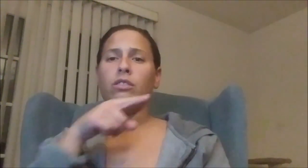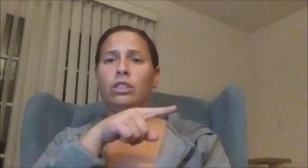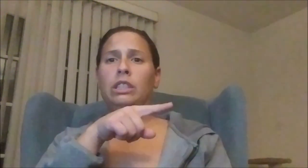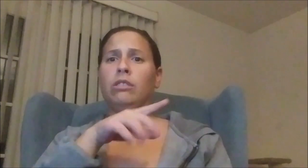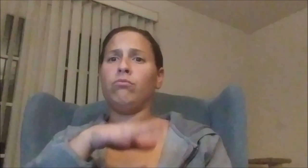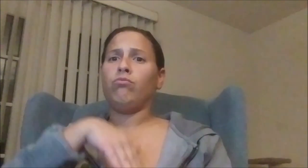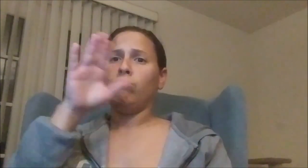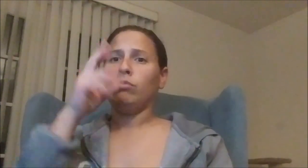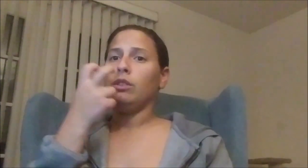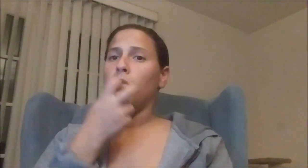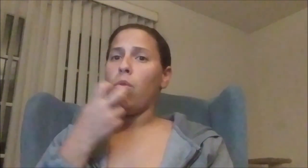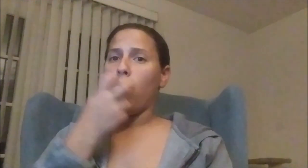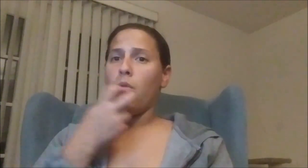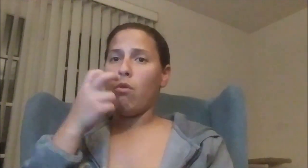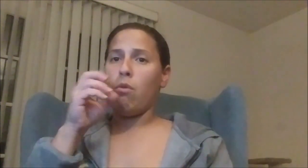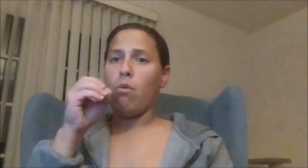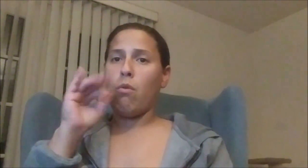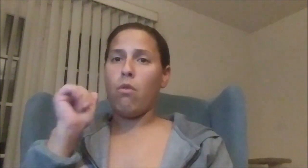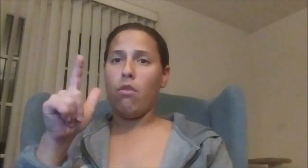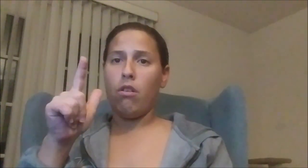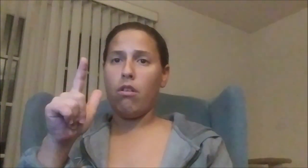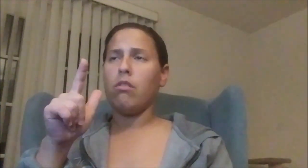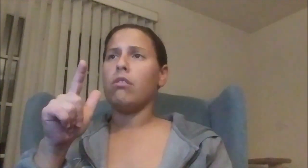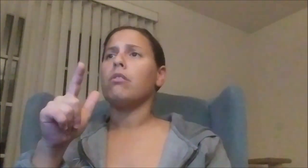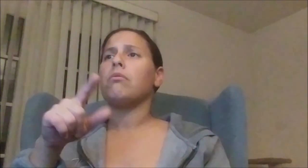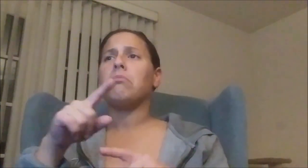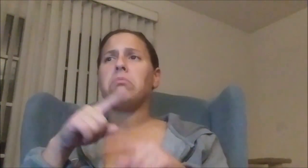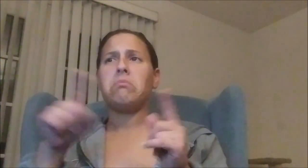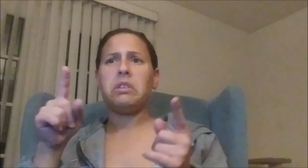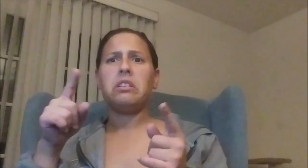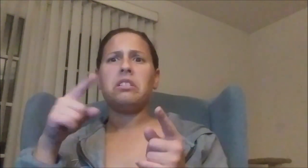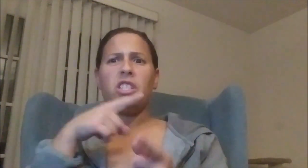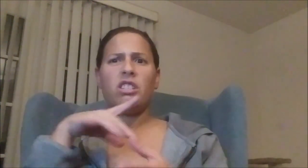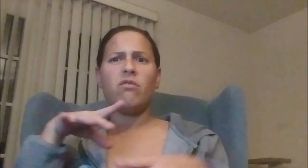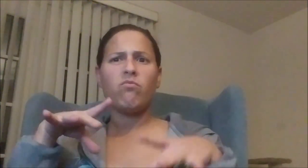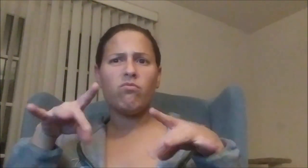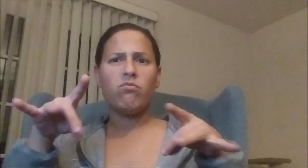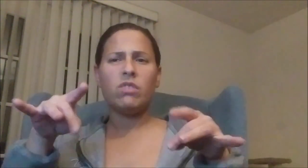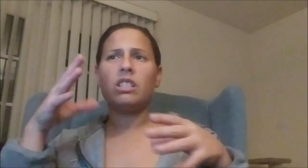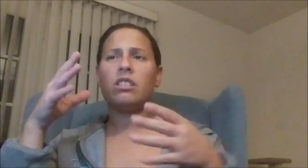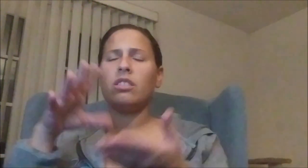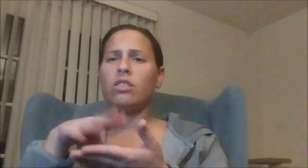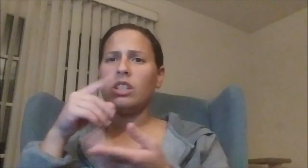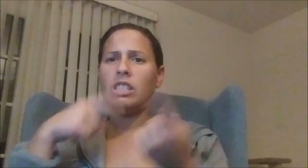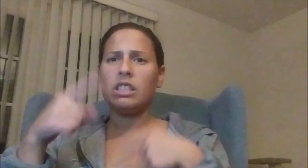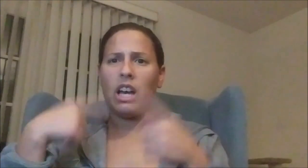She grew-up as deaf-oral However, she picks up signing really well